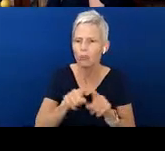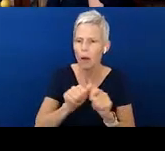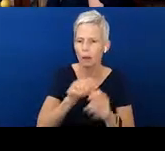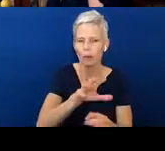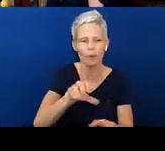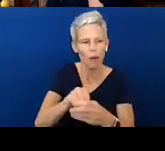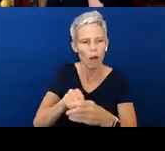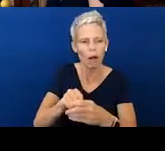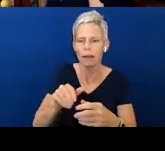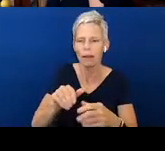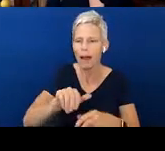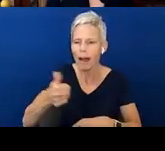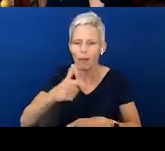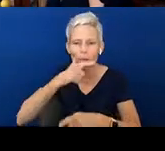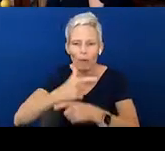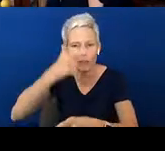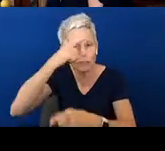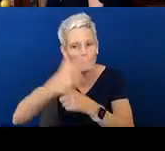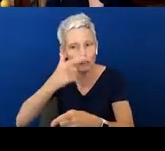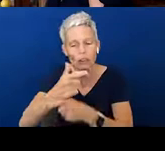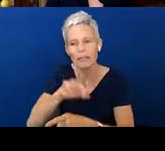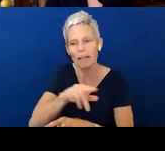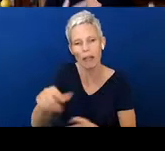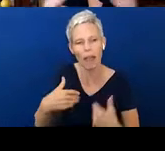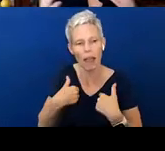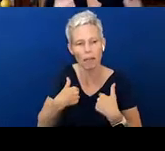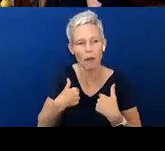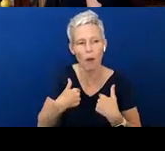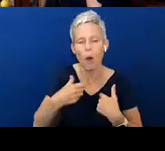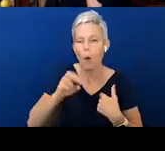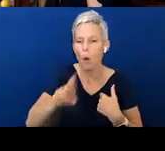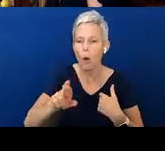if they have them. Extended family that might live with you or might engage with you regularly.